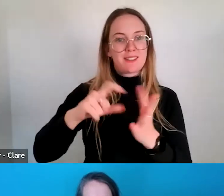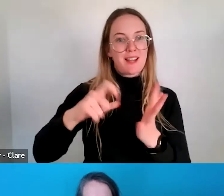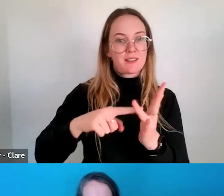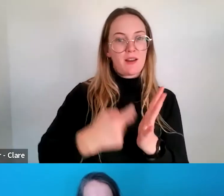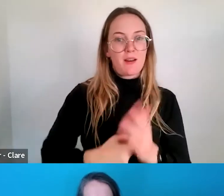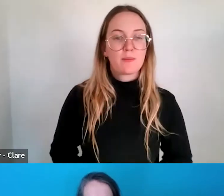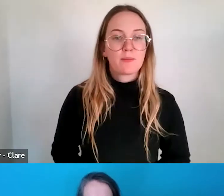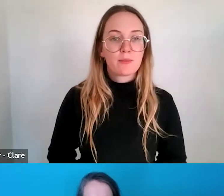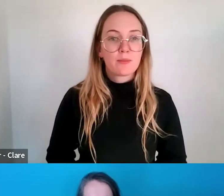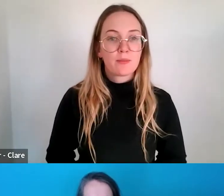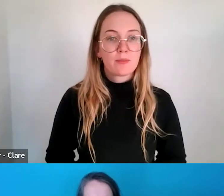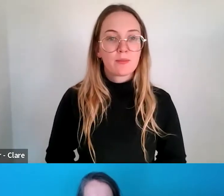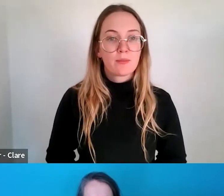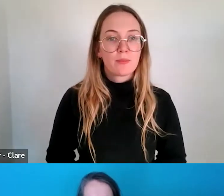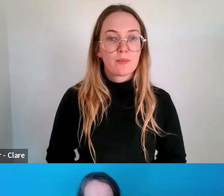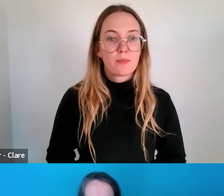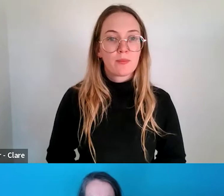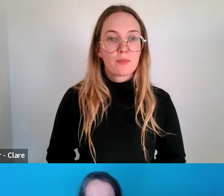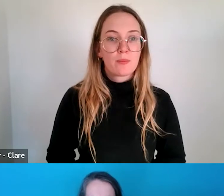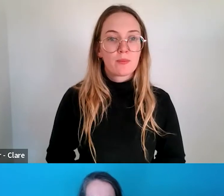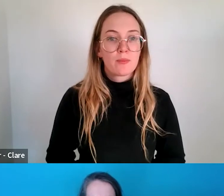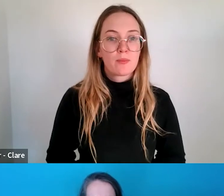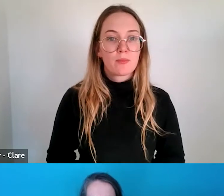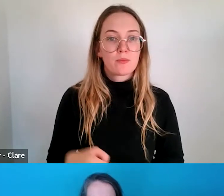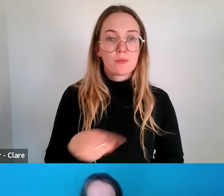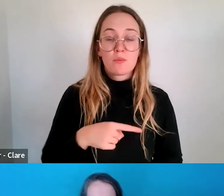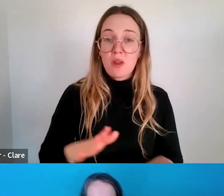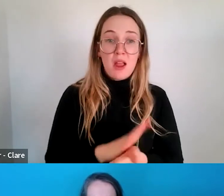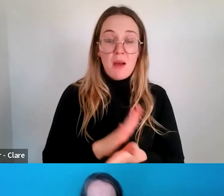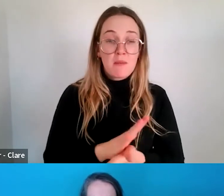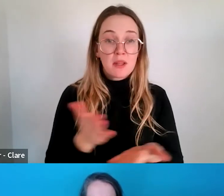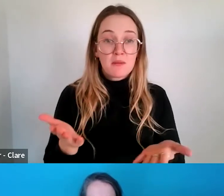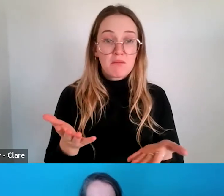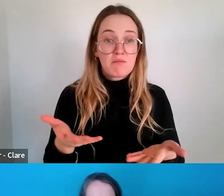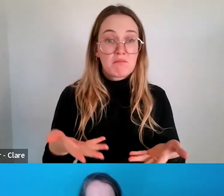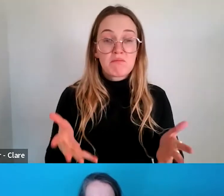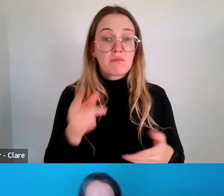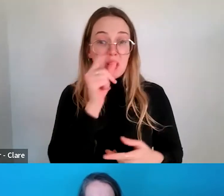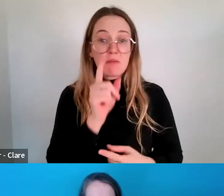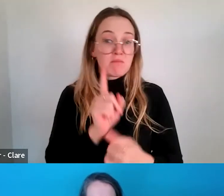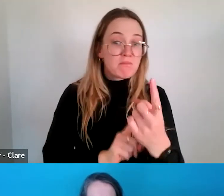So I think, you know, we're really happy to have obviously one on one conversations with anyone who wants